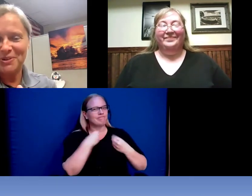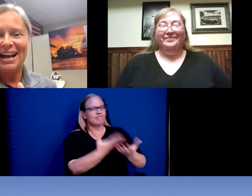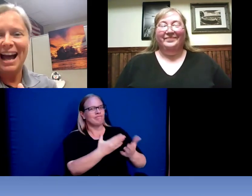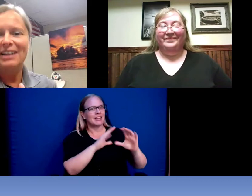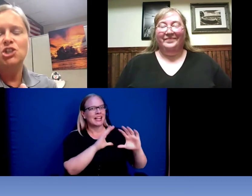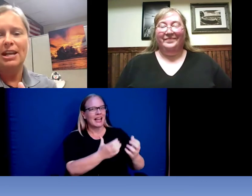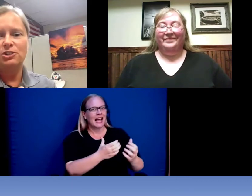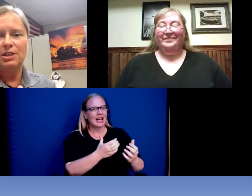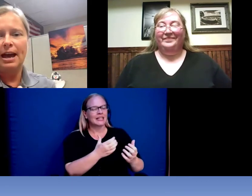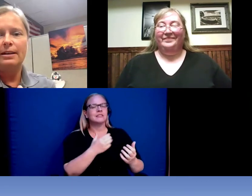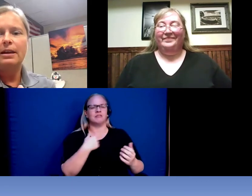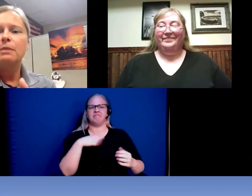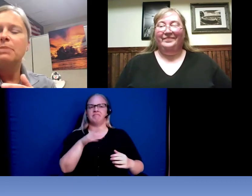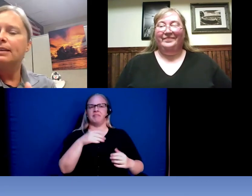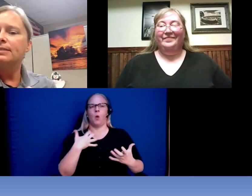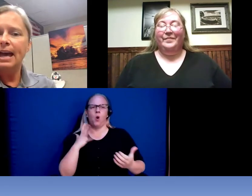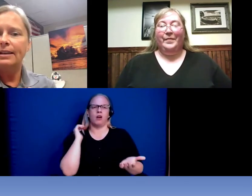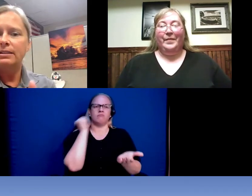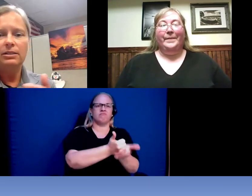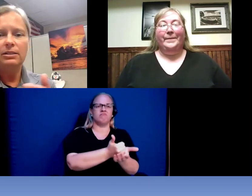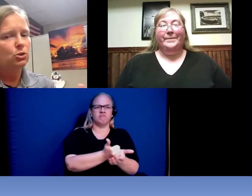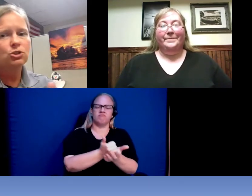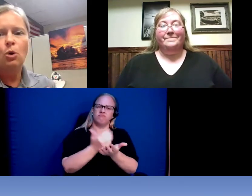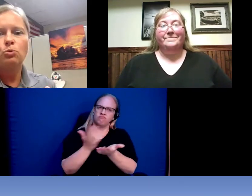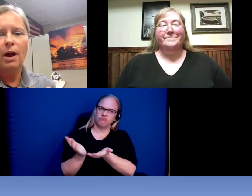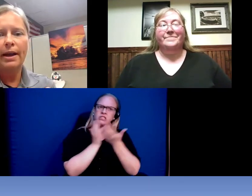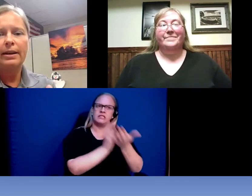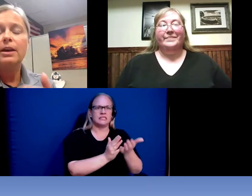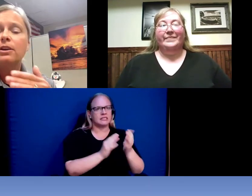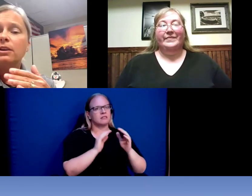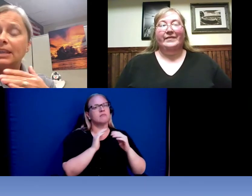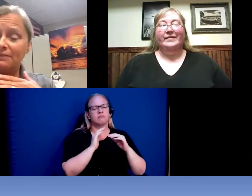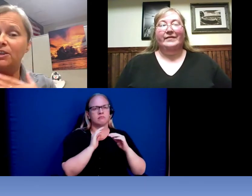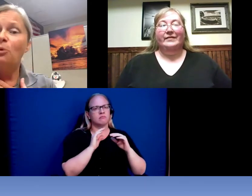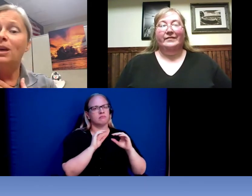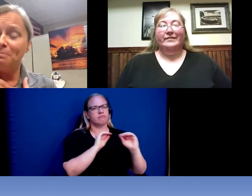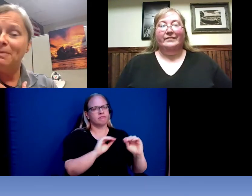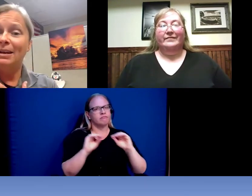to help her change that. You are so right even though it made